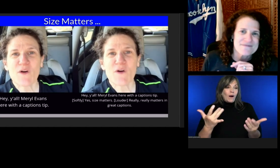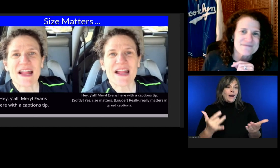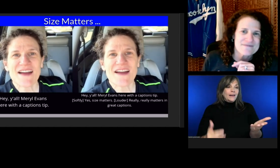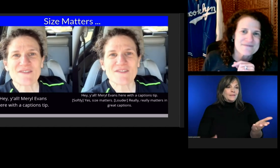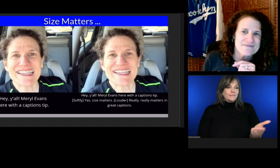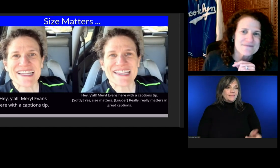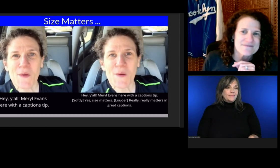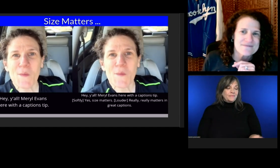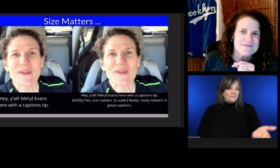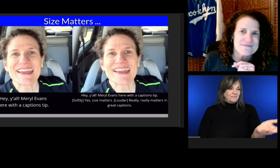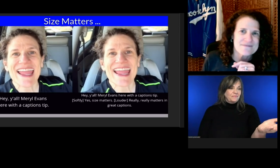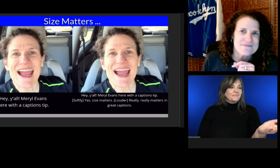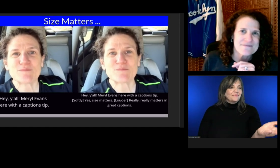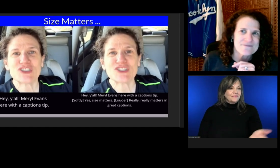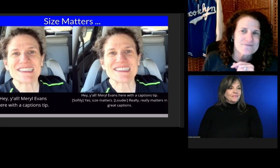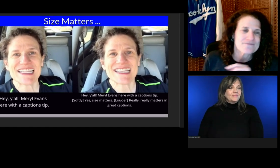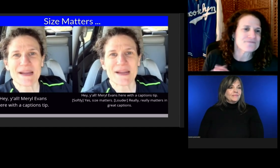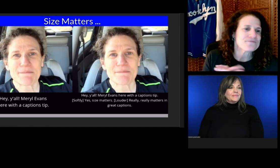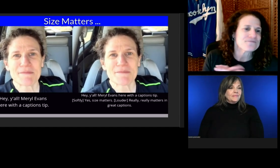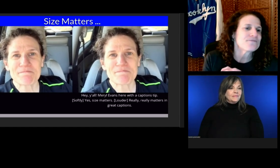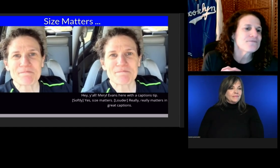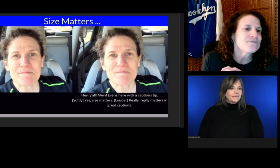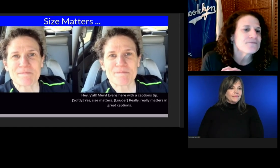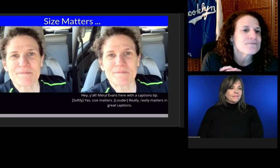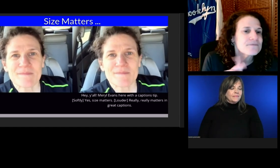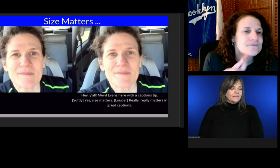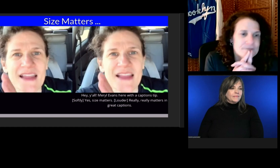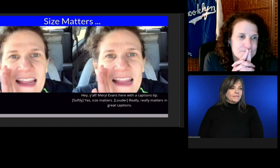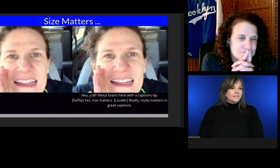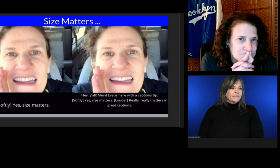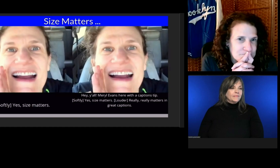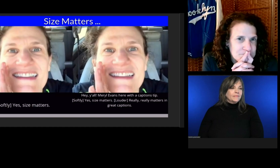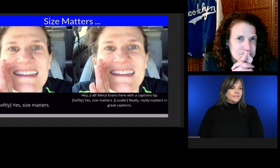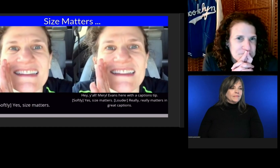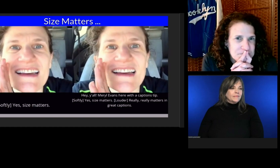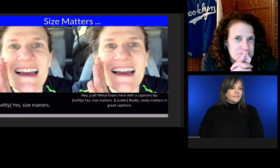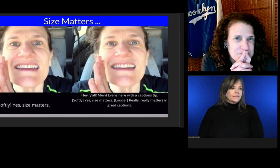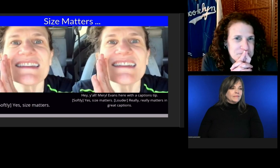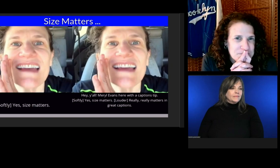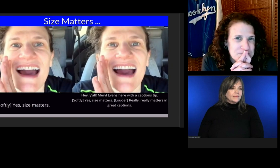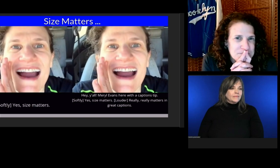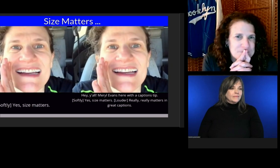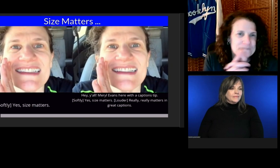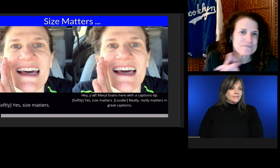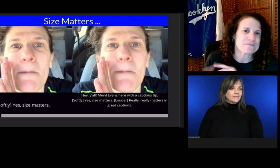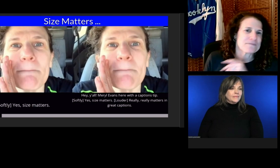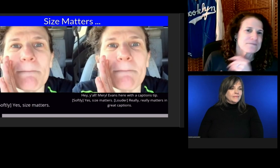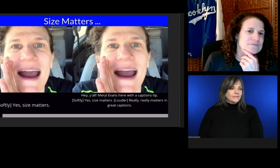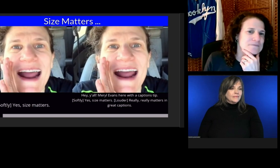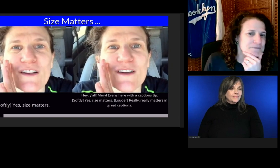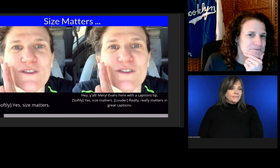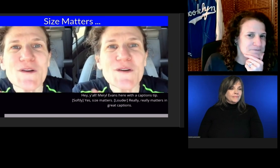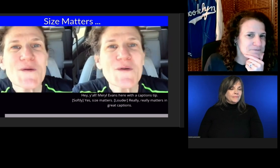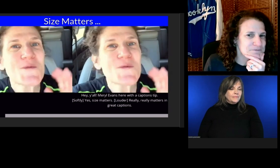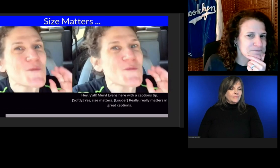Meryl Evans here with a caption tip. Yes, size matters.